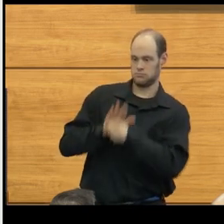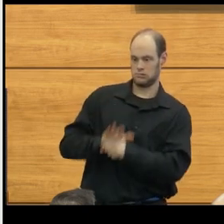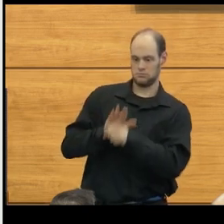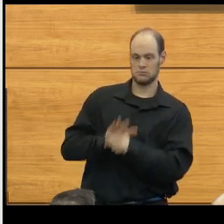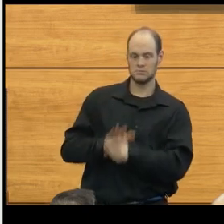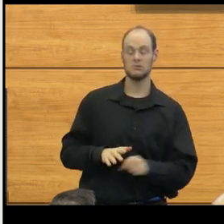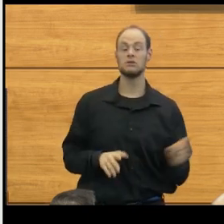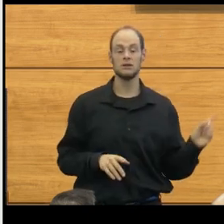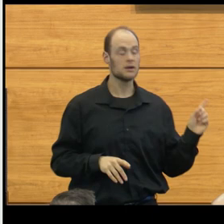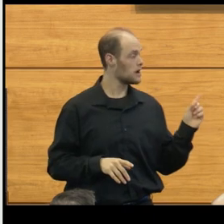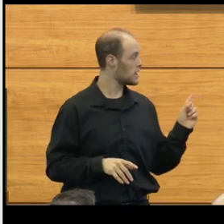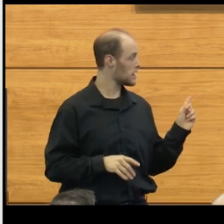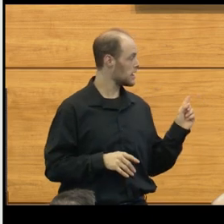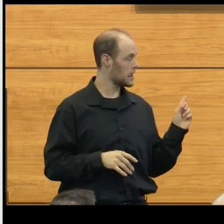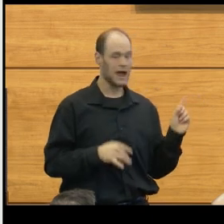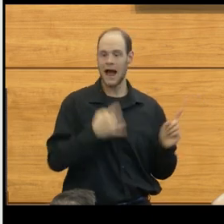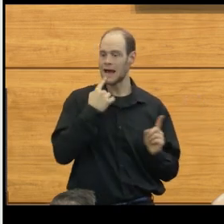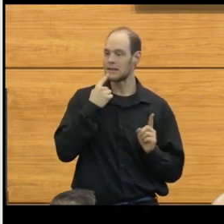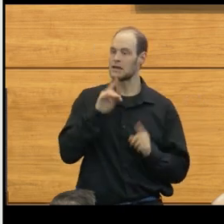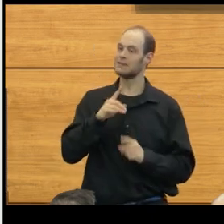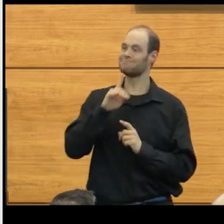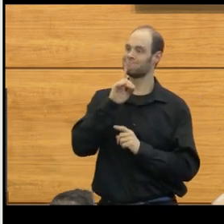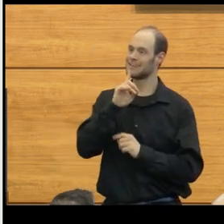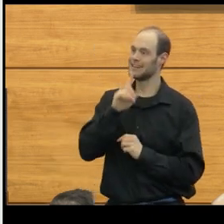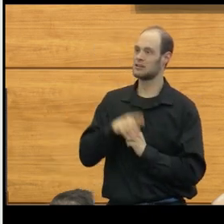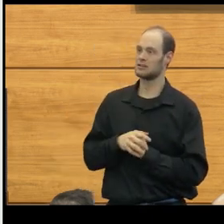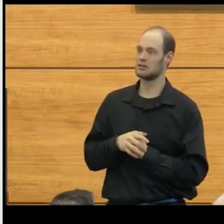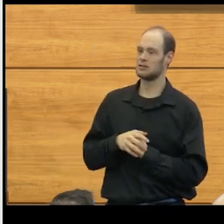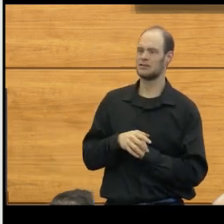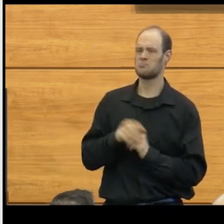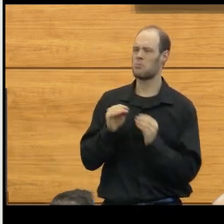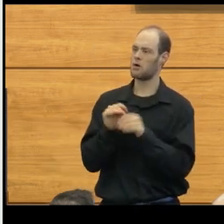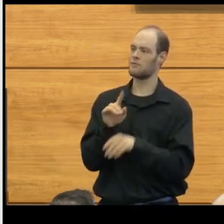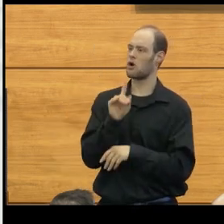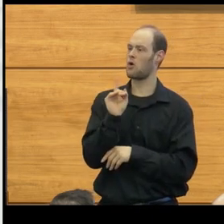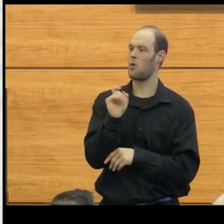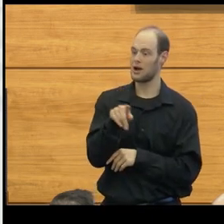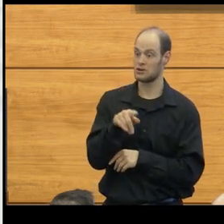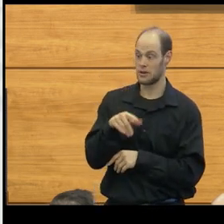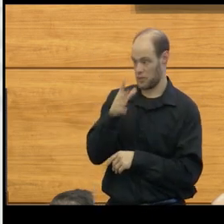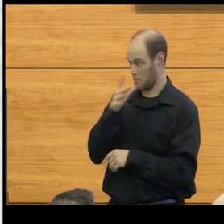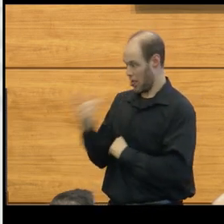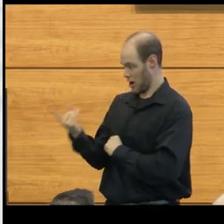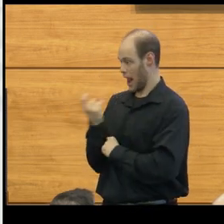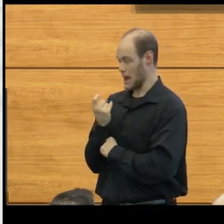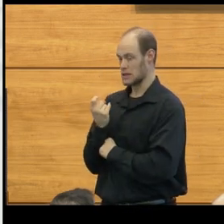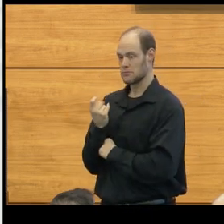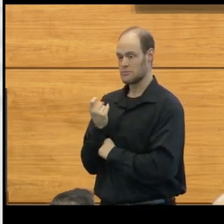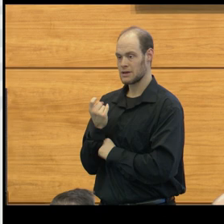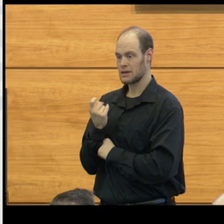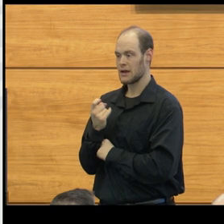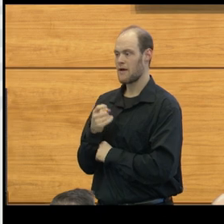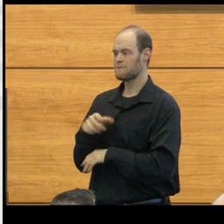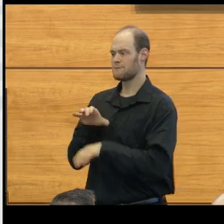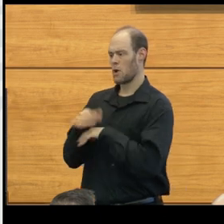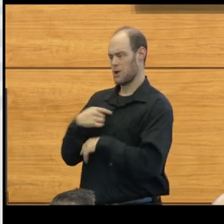And so, I say I think that it's really a question that she asked me that made me start to think about,